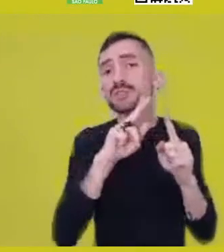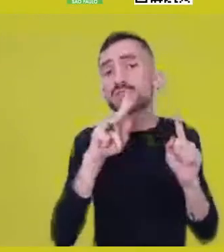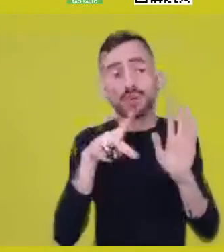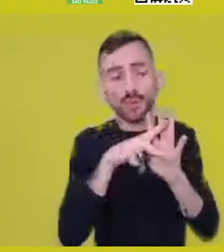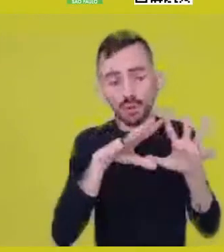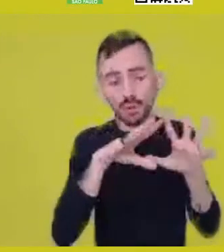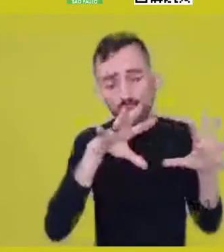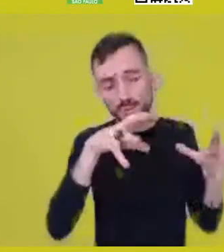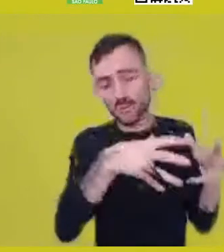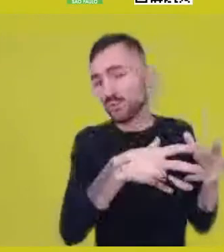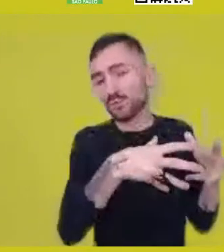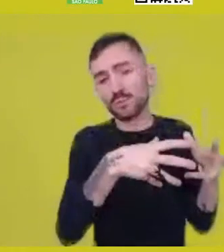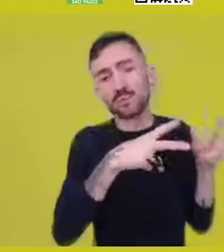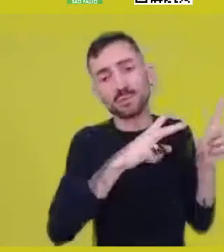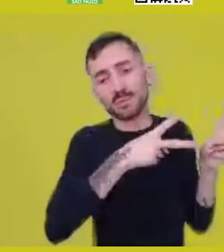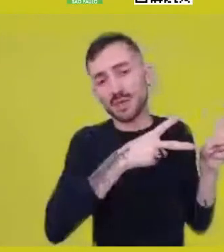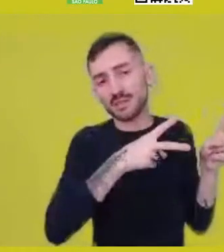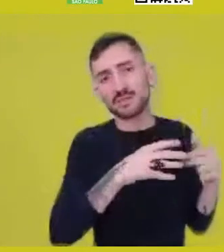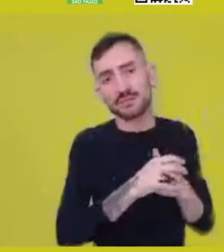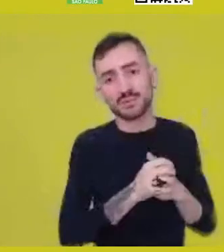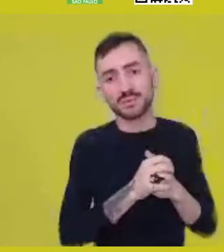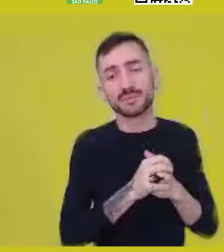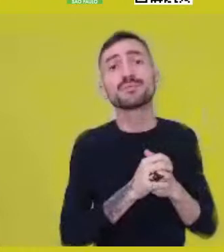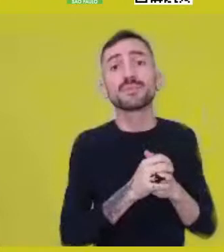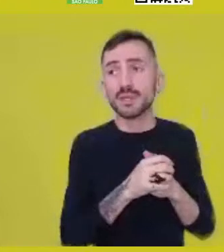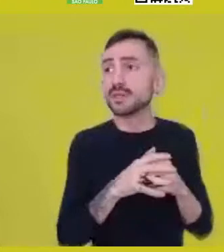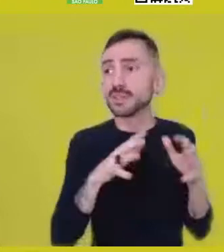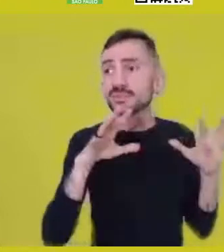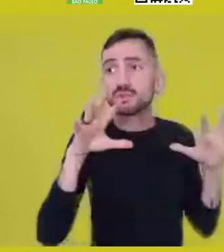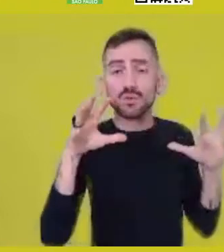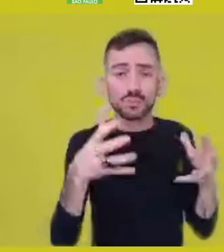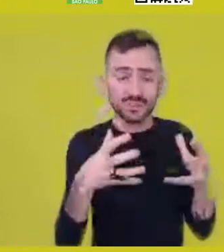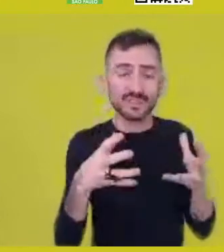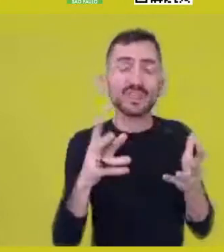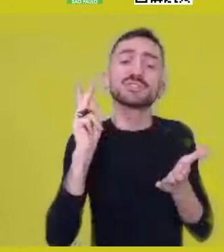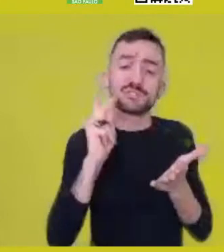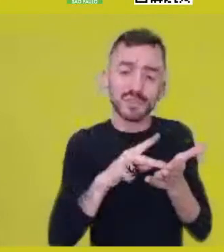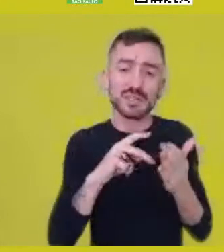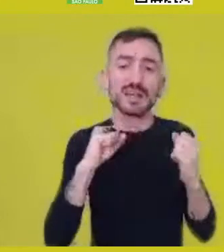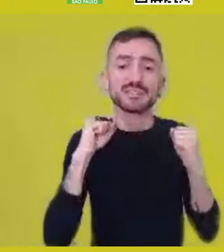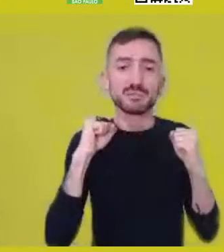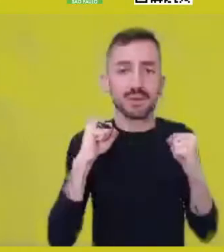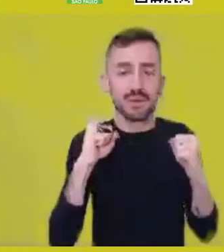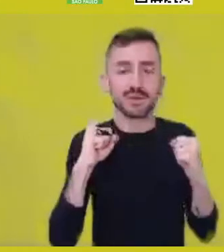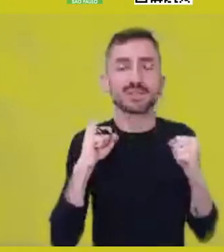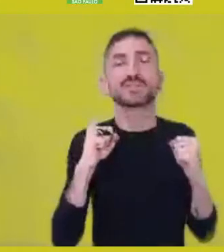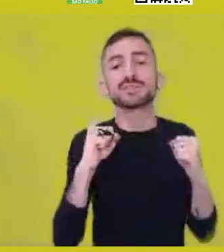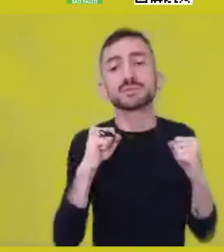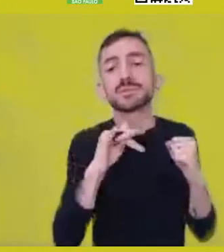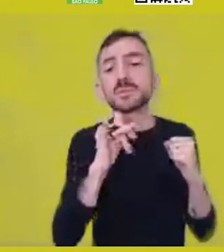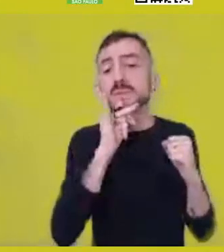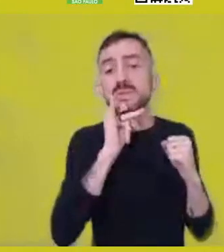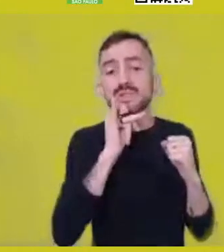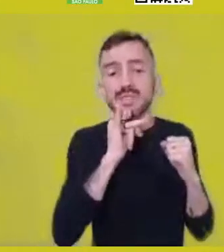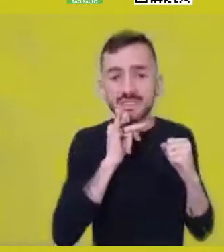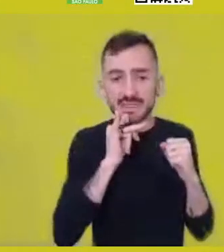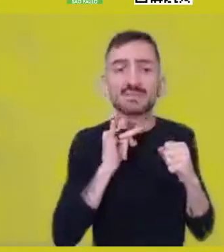Its members can, in fact, tear, break the bonds,